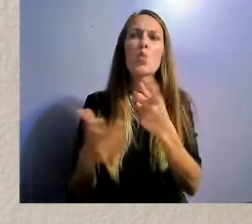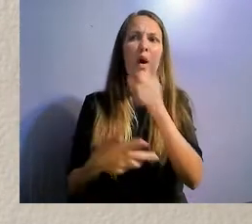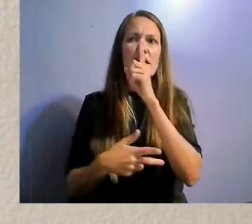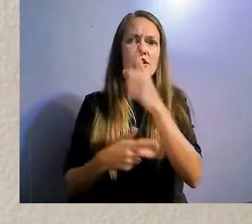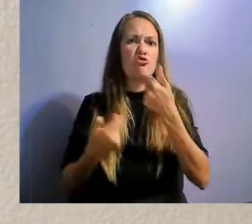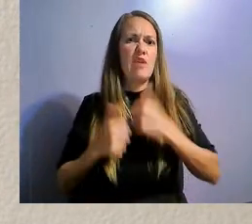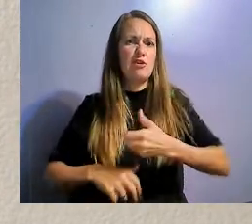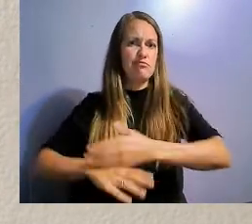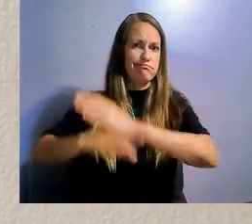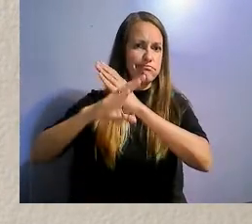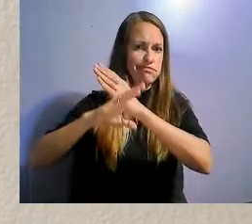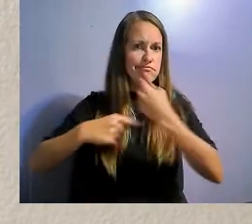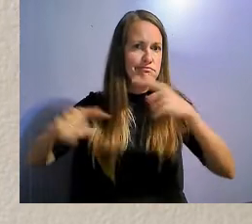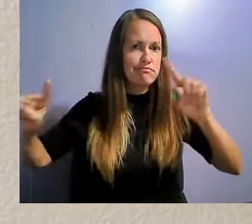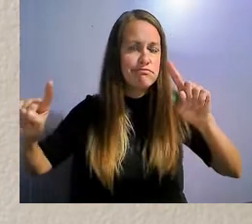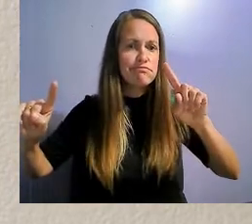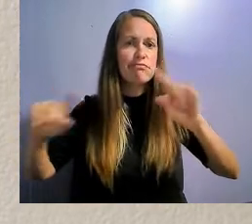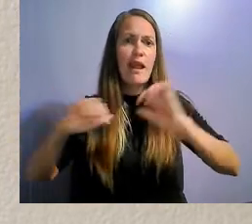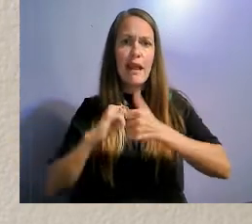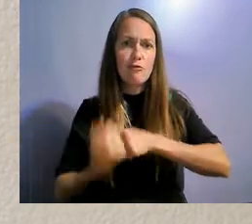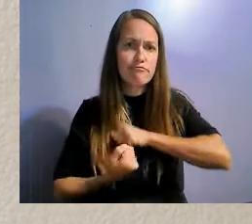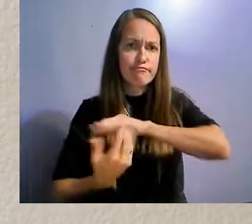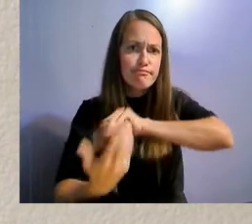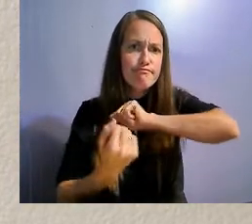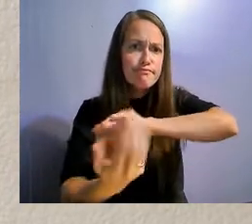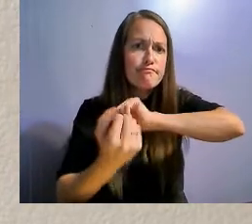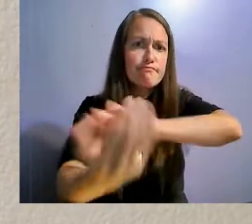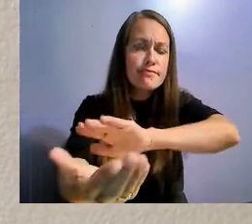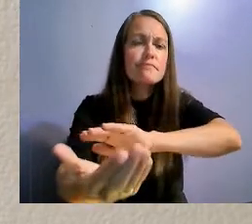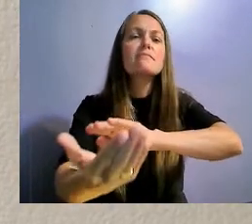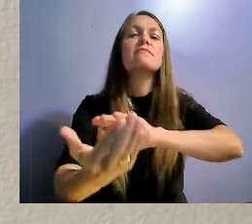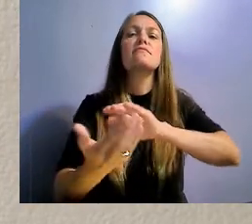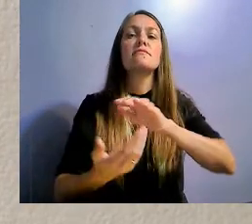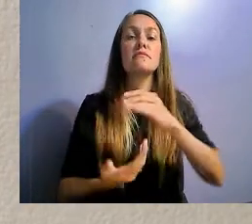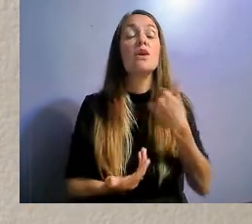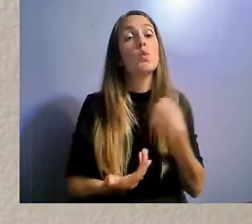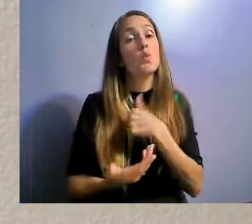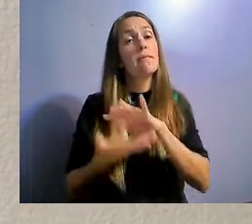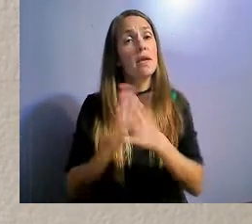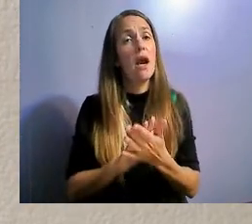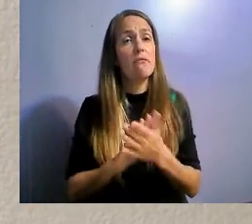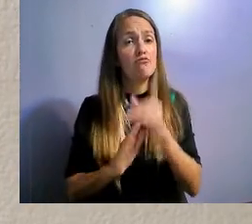Then, we get quite specific into what our goals are. We do have campaigns.